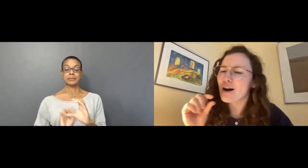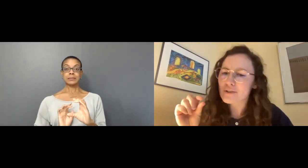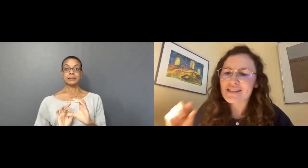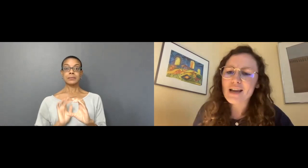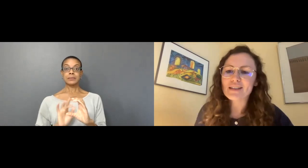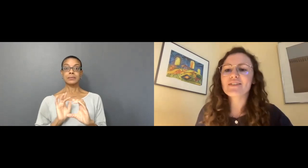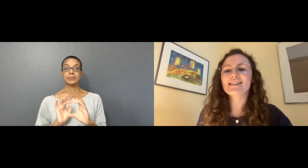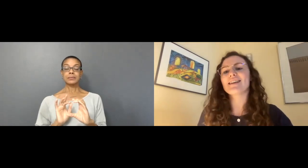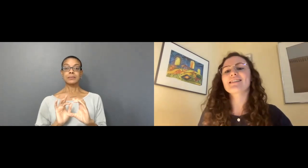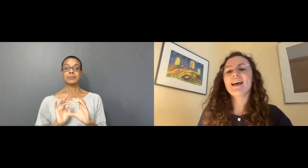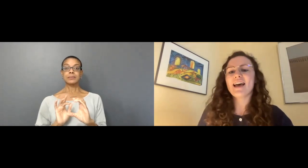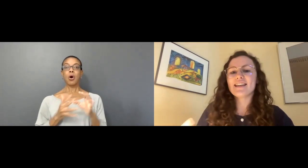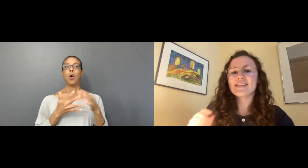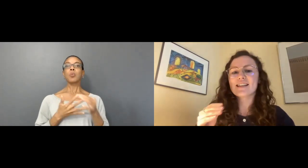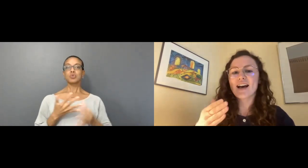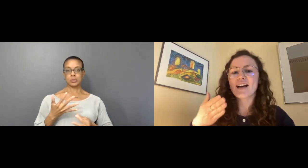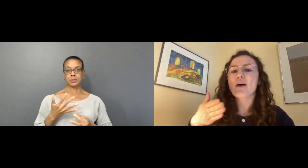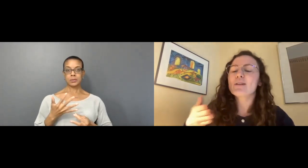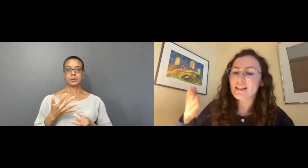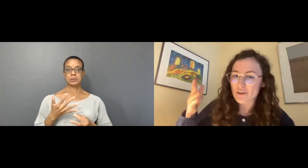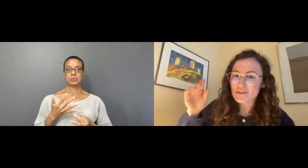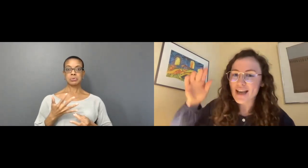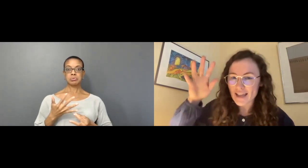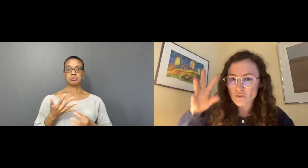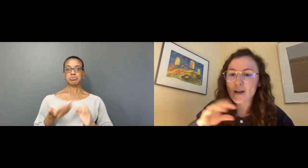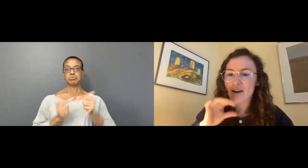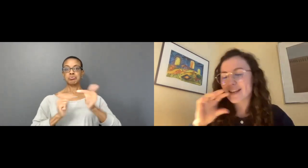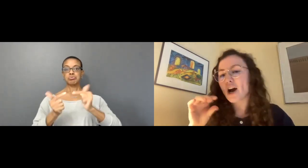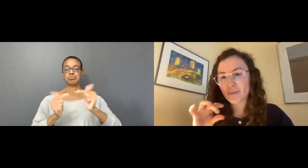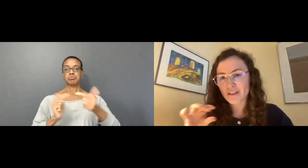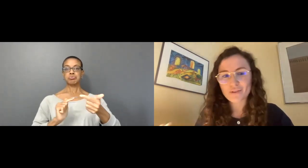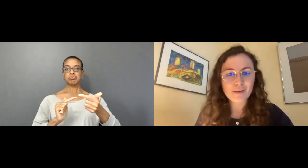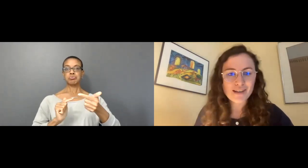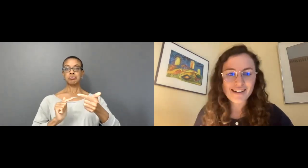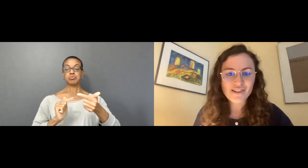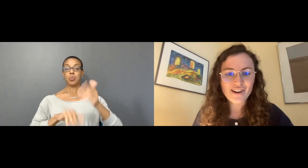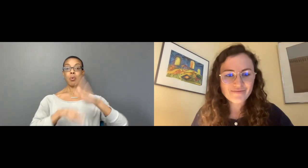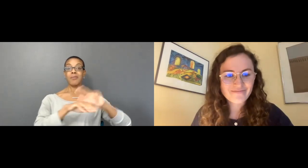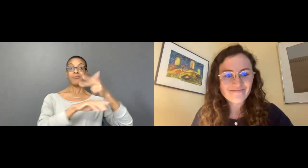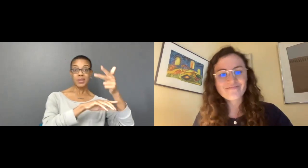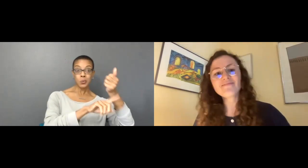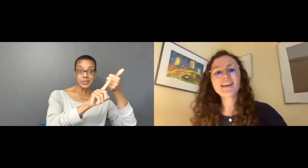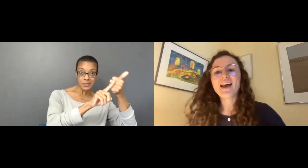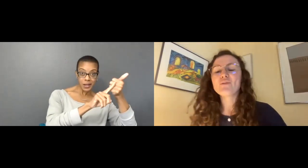I believe it says and that will allow you to edit where and how big your subtitles are.